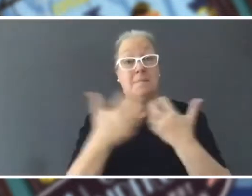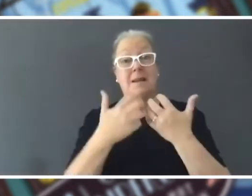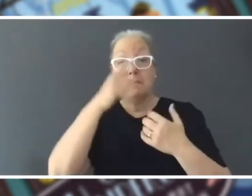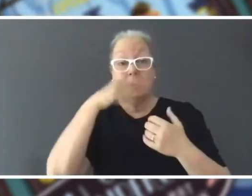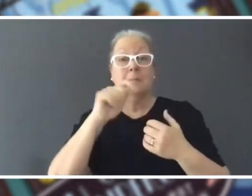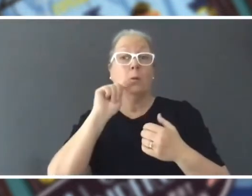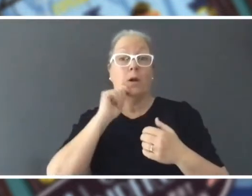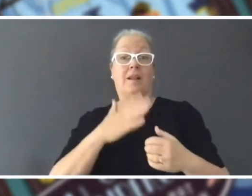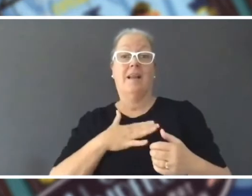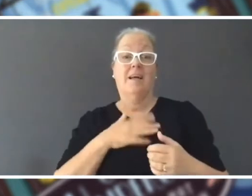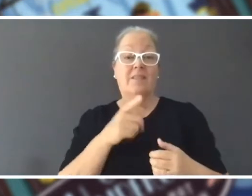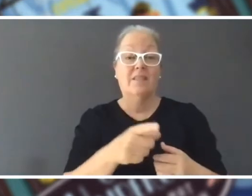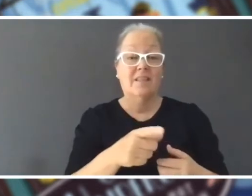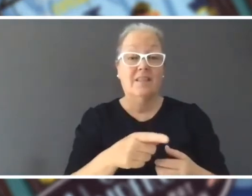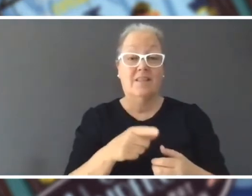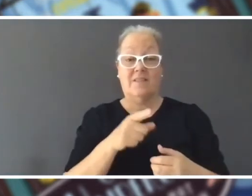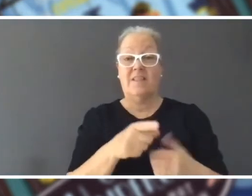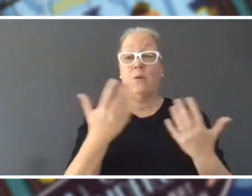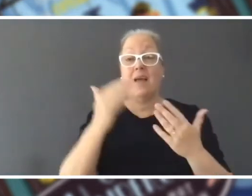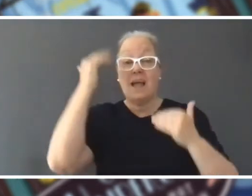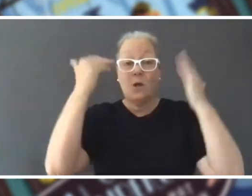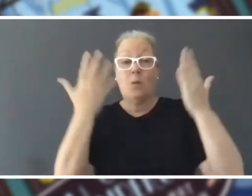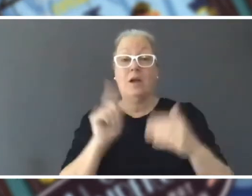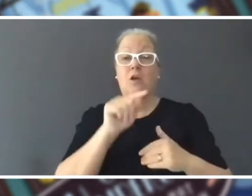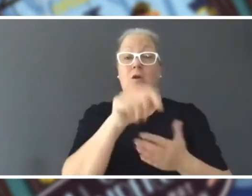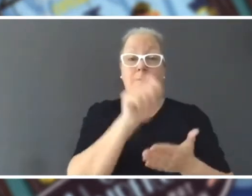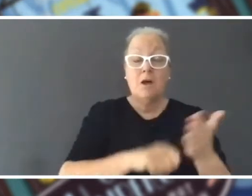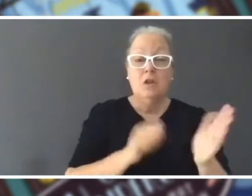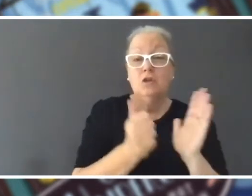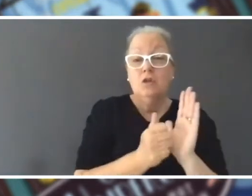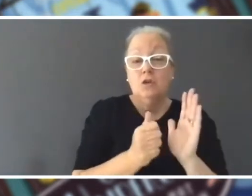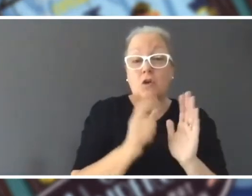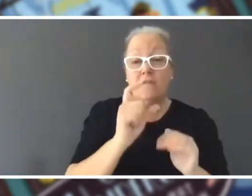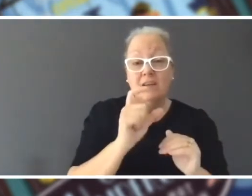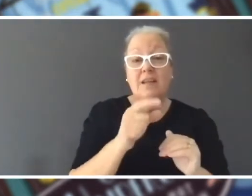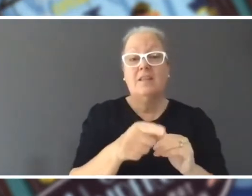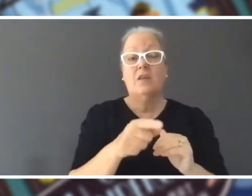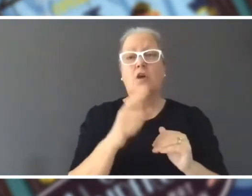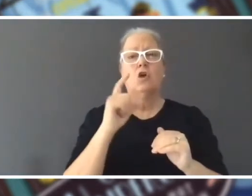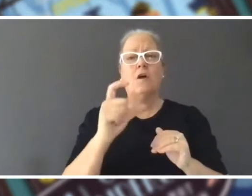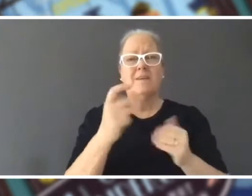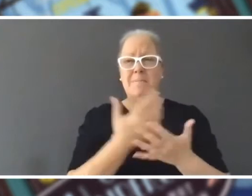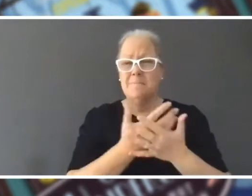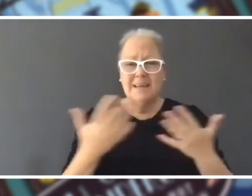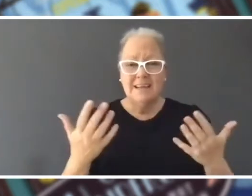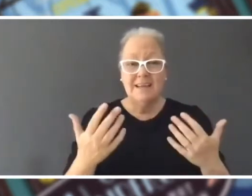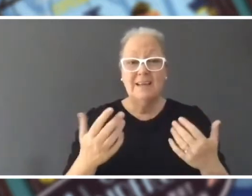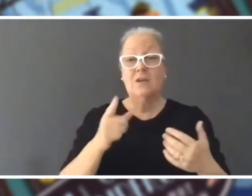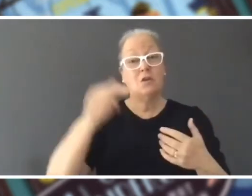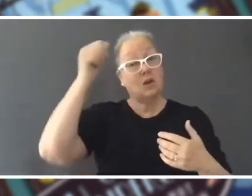Mat: It's a shop that adults go to to buy coffee and the coffees are so big. Have you ever noticed how big grown-ups coffees are? Tess: I know. Mat: So I